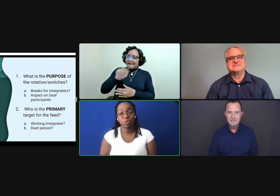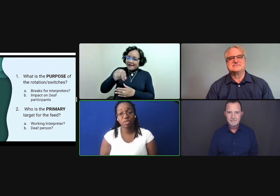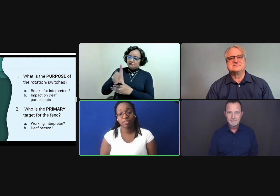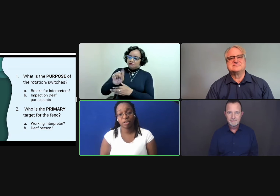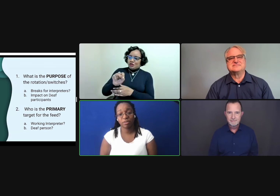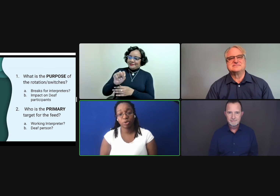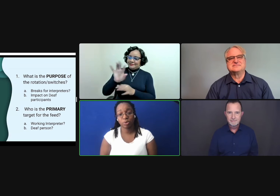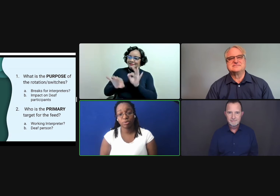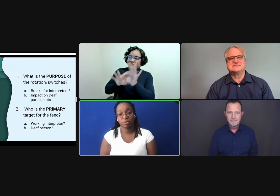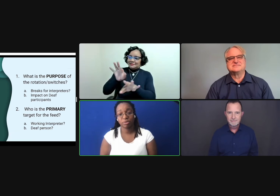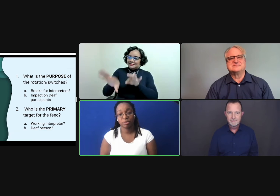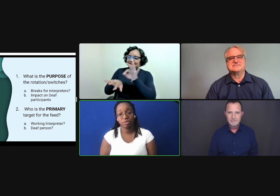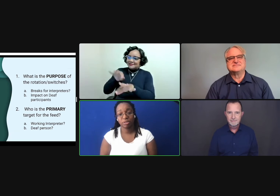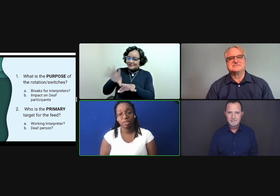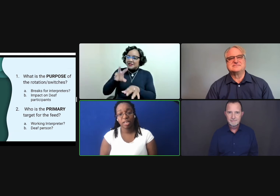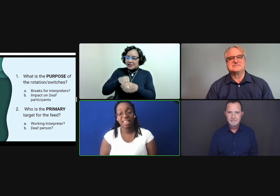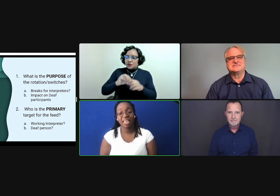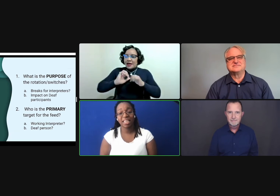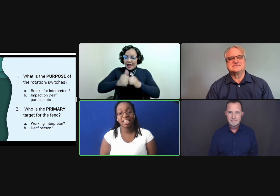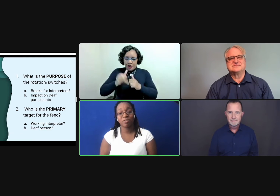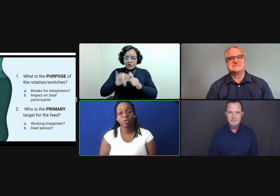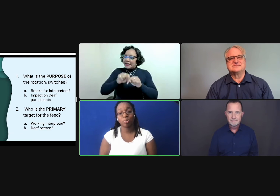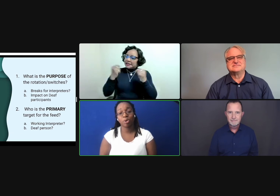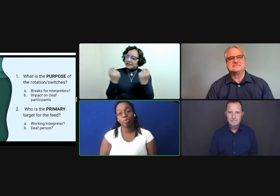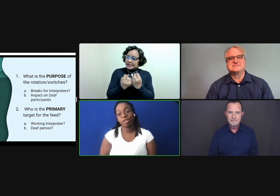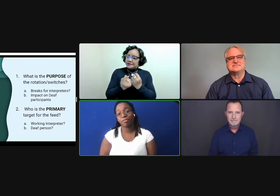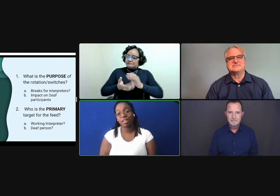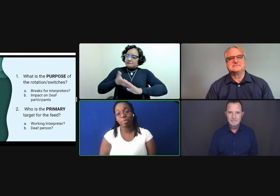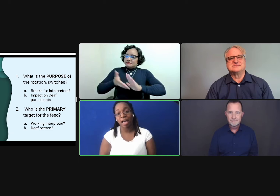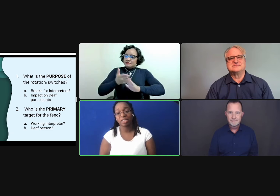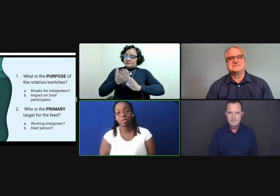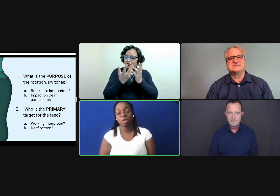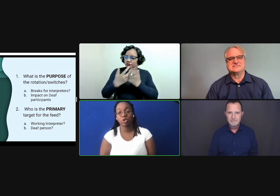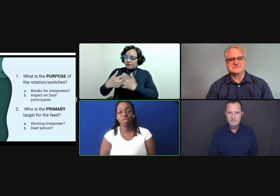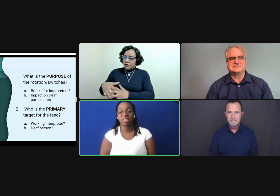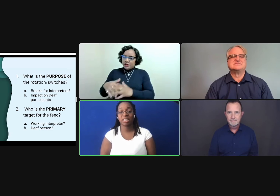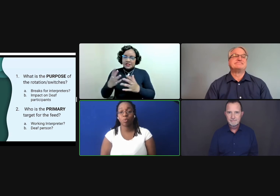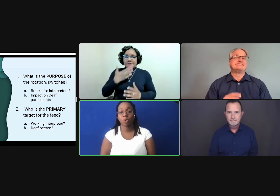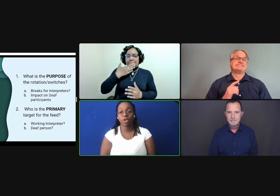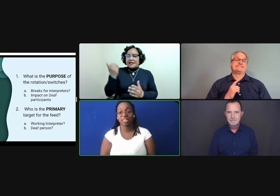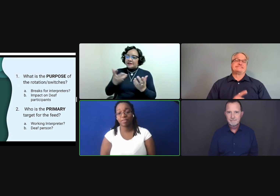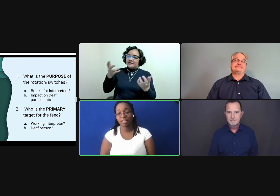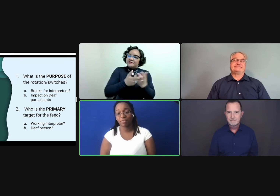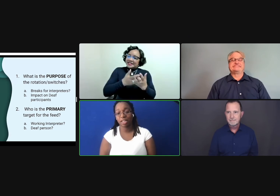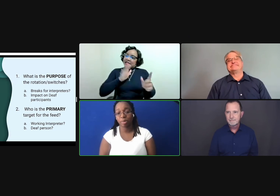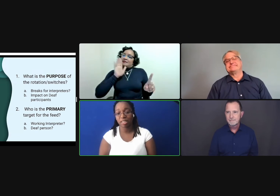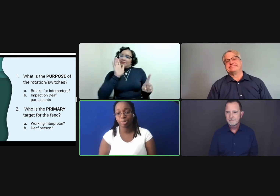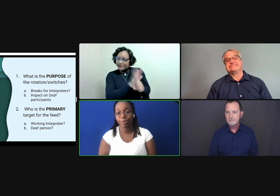to the deaf individual. And they can give you the appropriate feedback to make sure the teams work as effectively as possible.